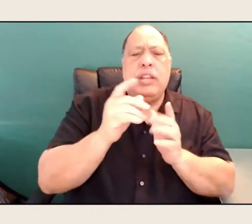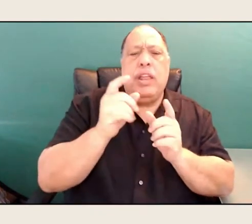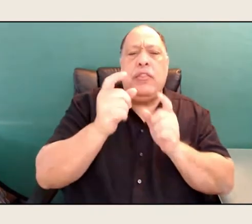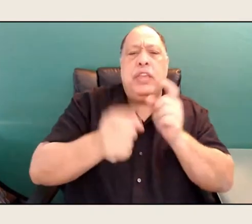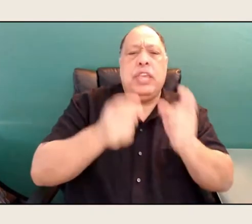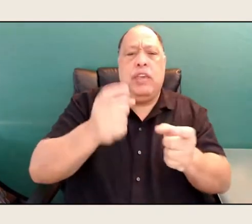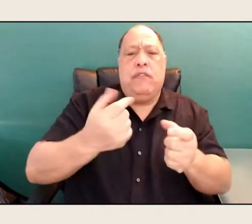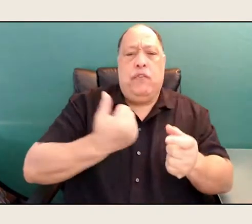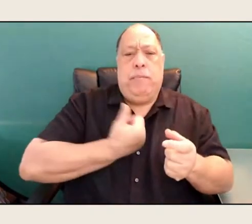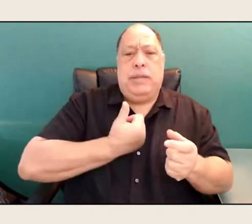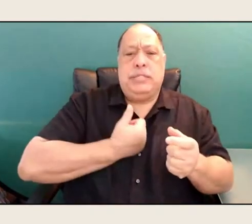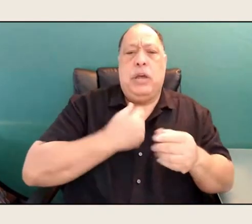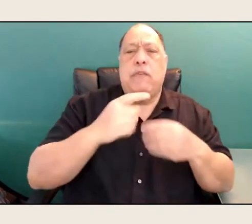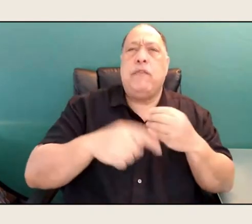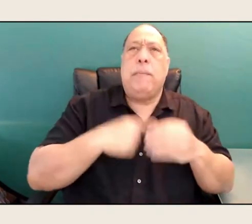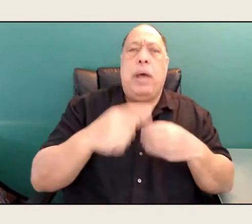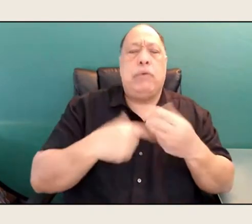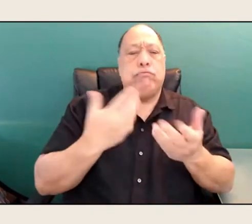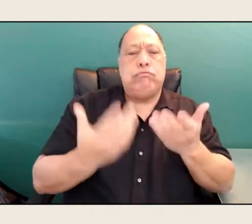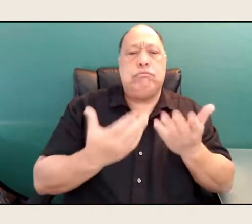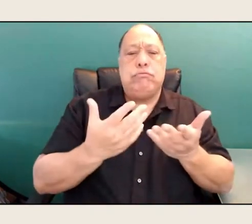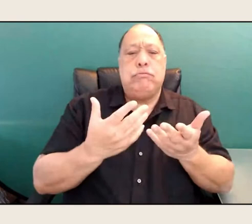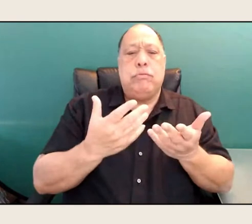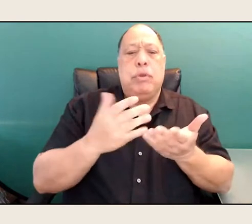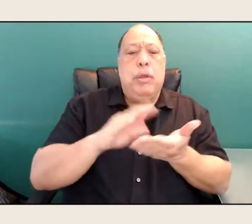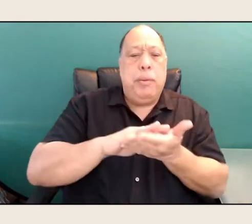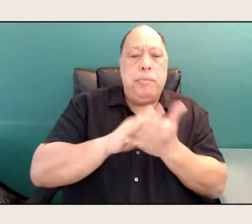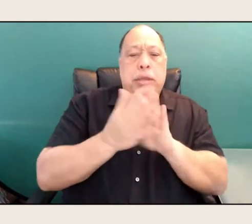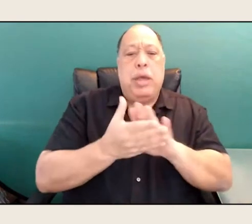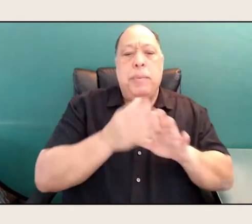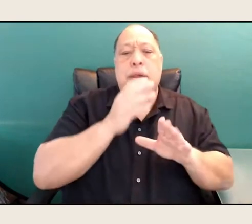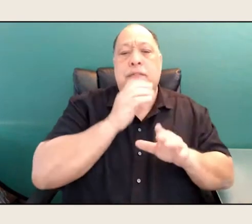about coming of age in a multicultural feminism,